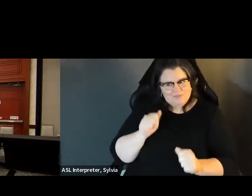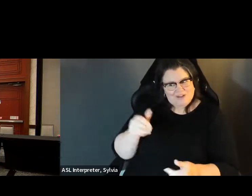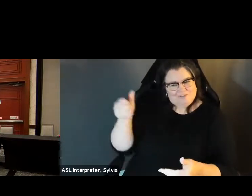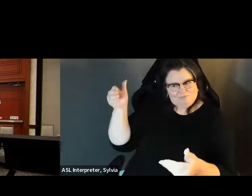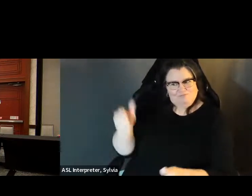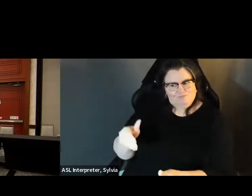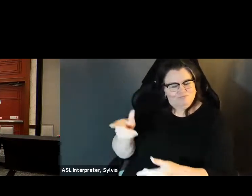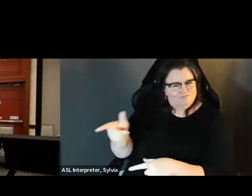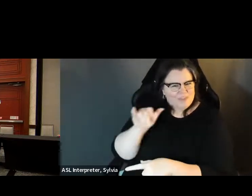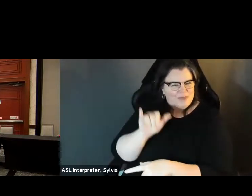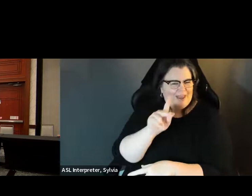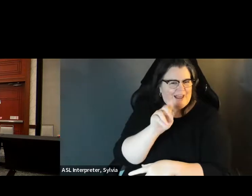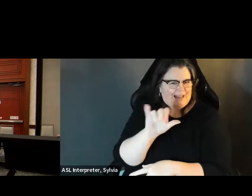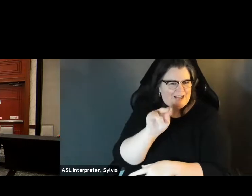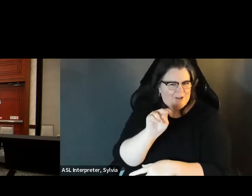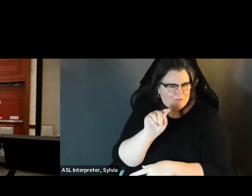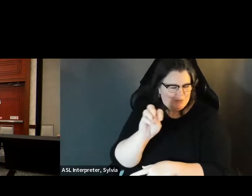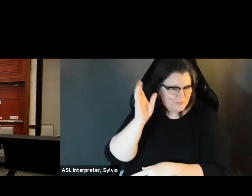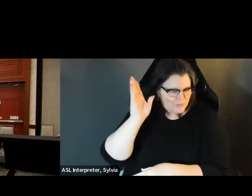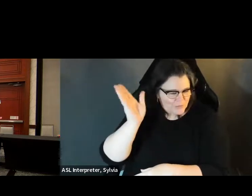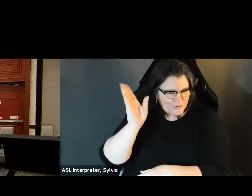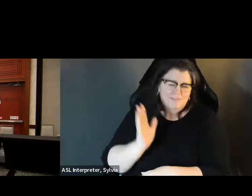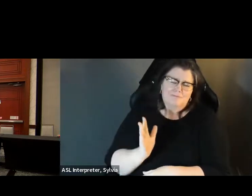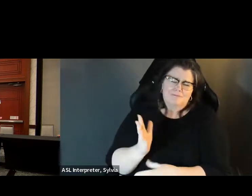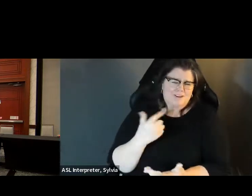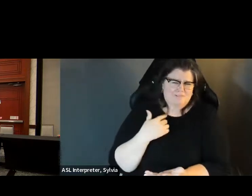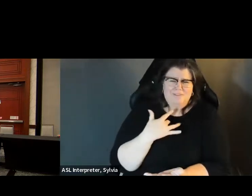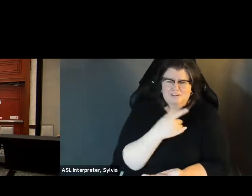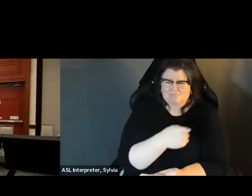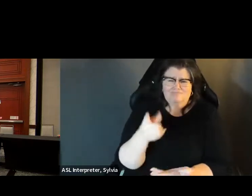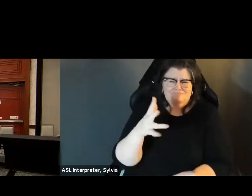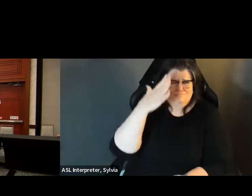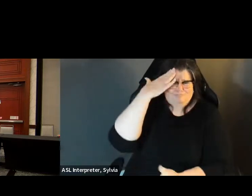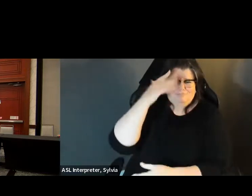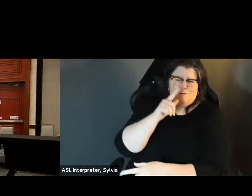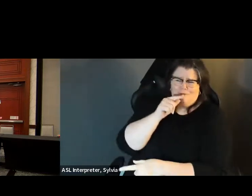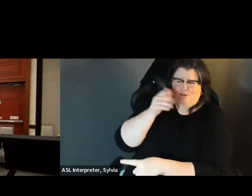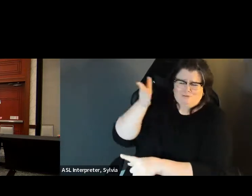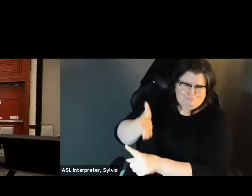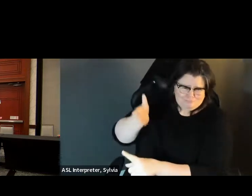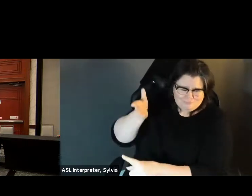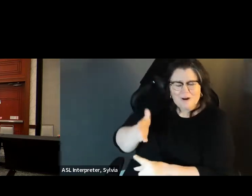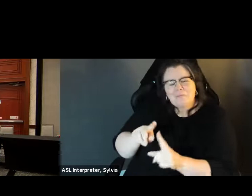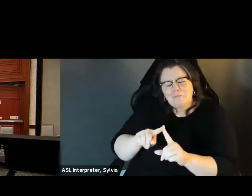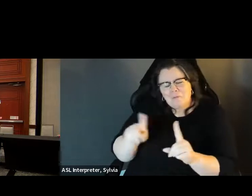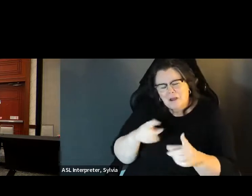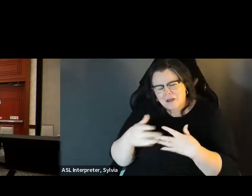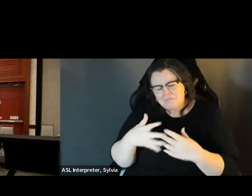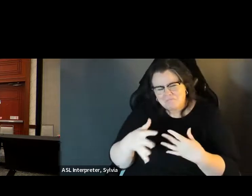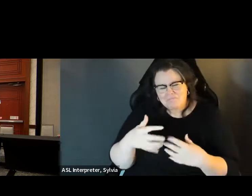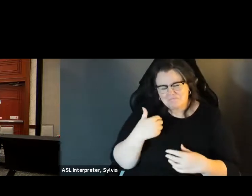everyone. Are you all enjoying yourselves? I'm enjoying myself. I have the privilege and honor to